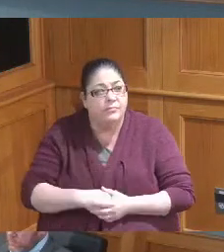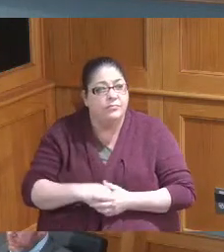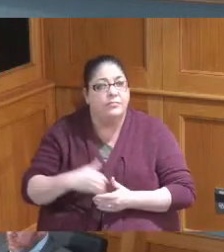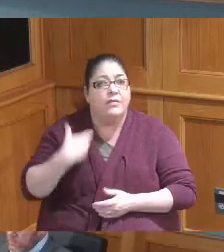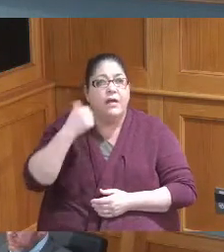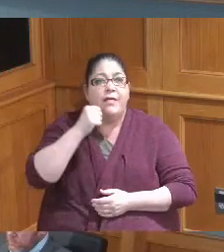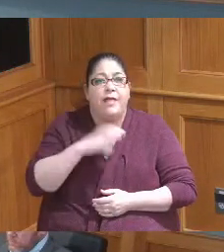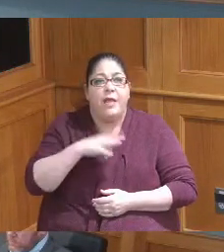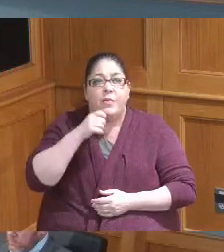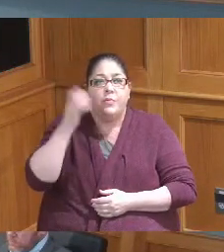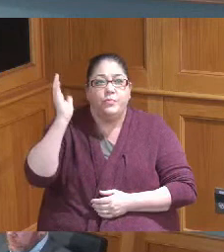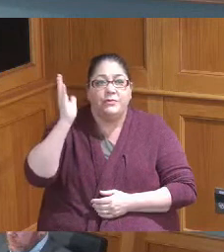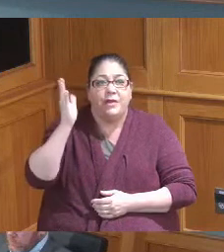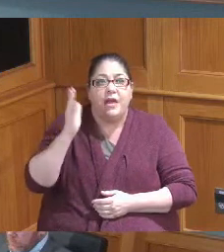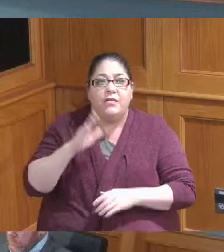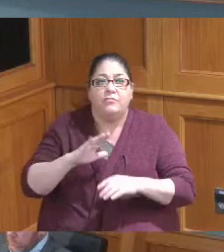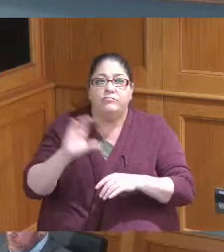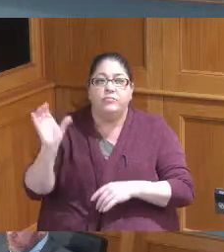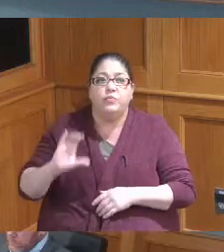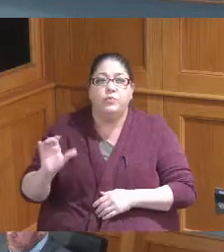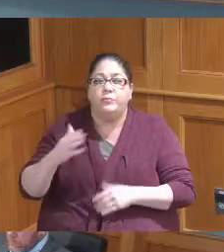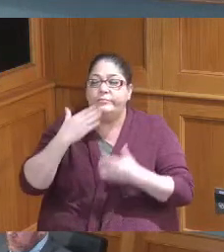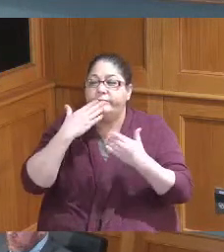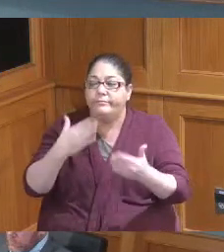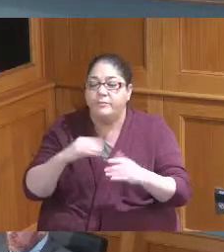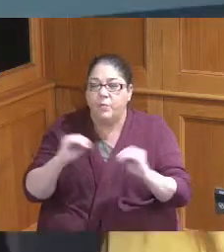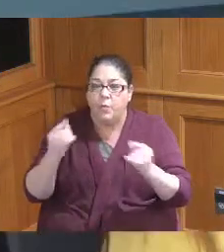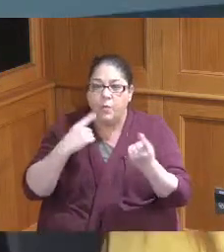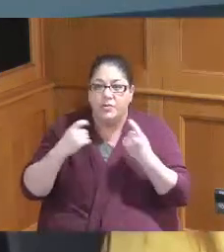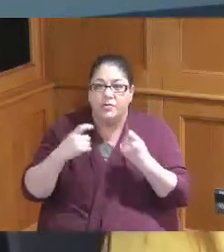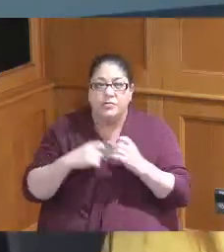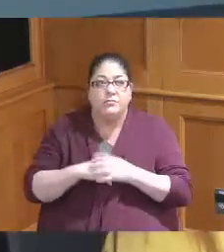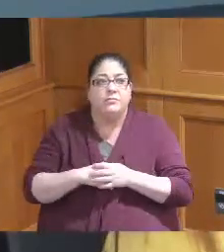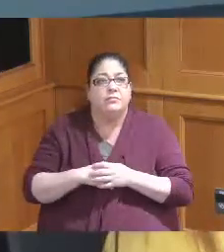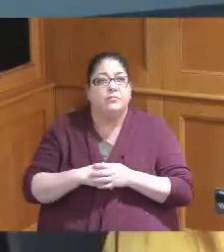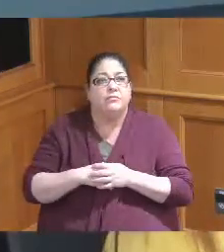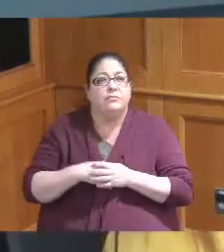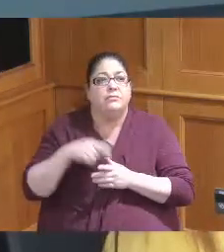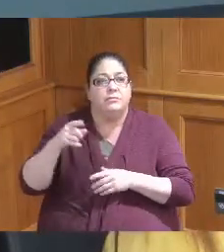presented so no questions necessarily about that but she made a I think a poignant statement as